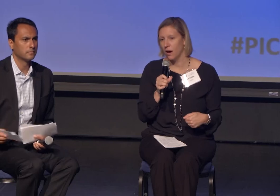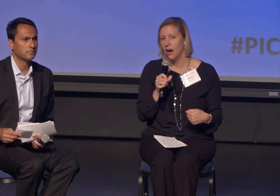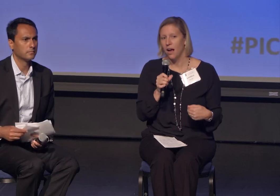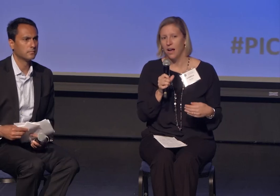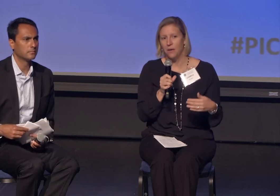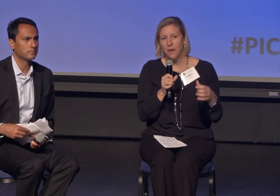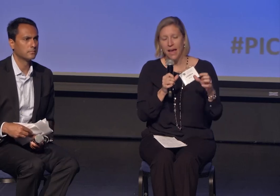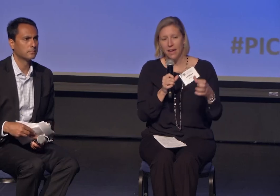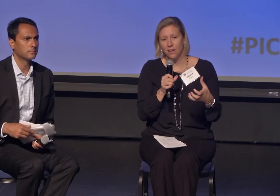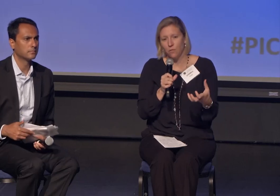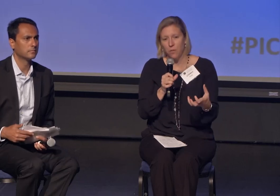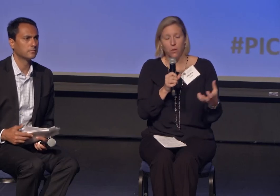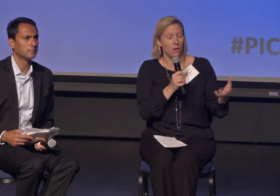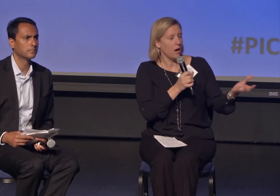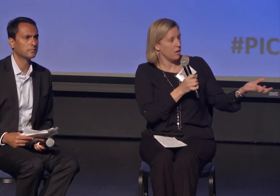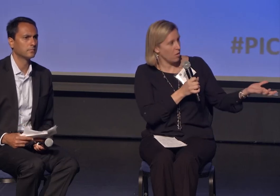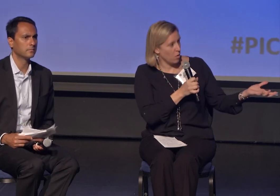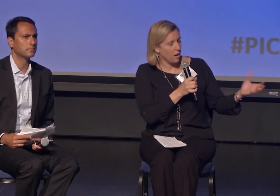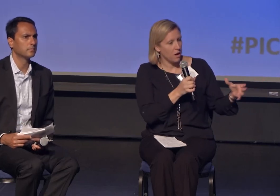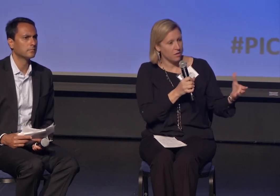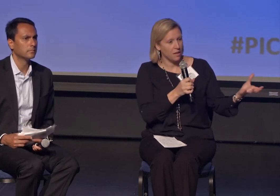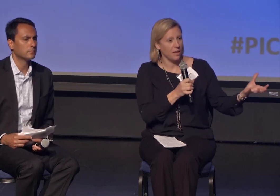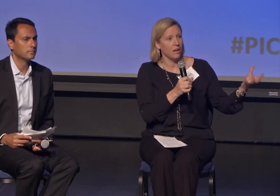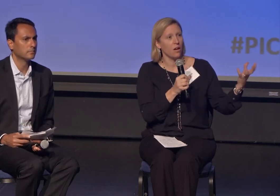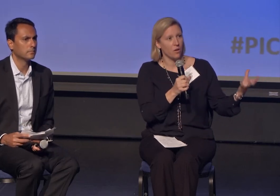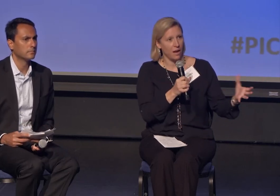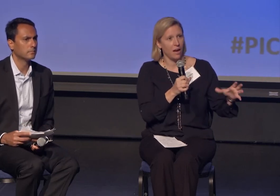and if people are, are thinking, okay,